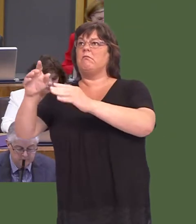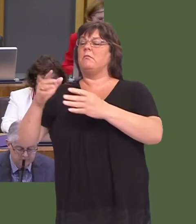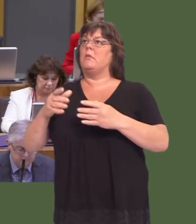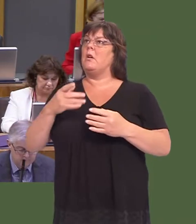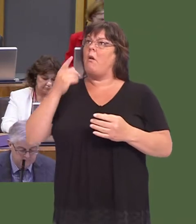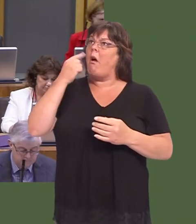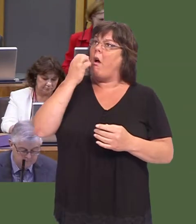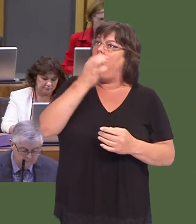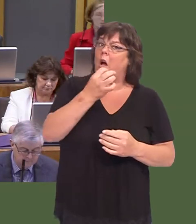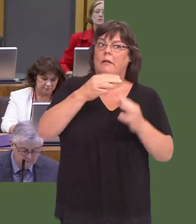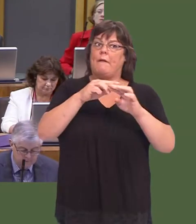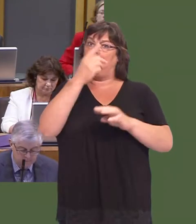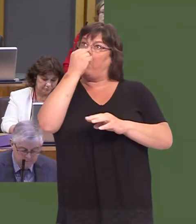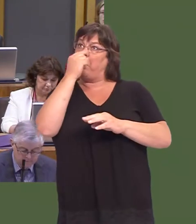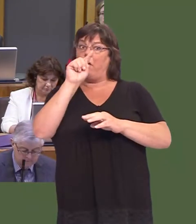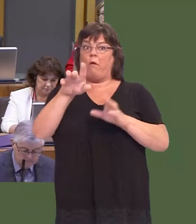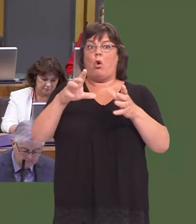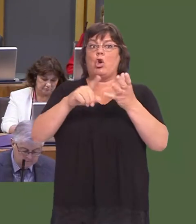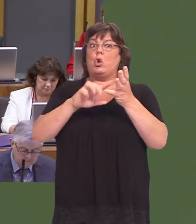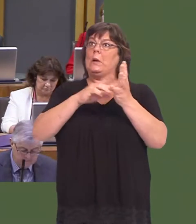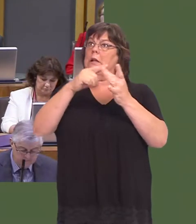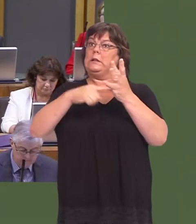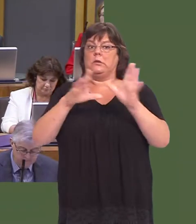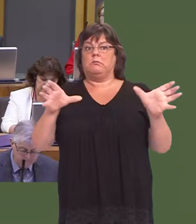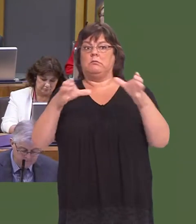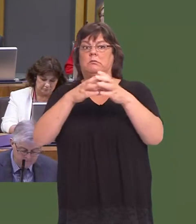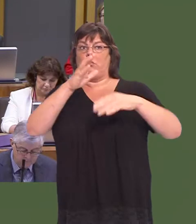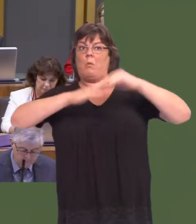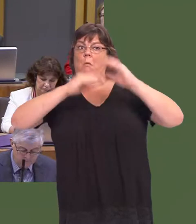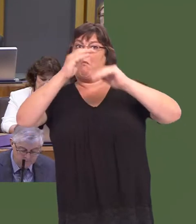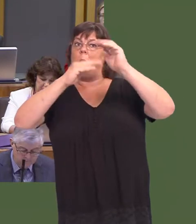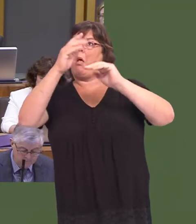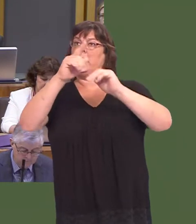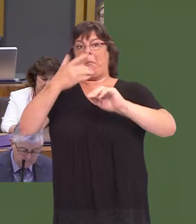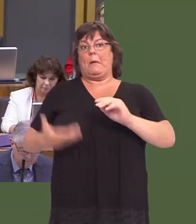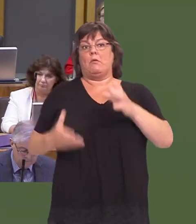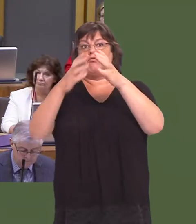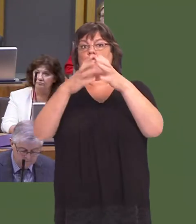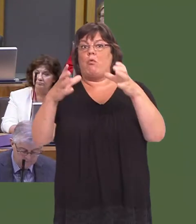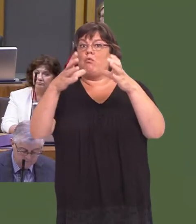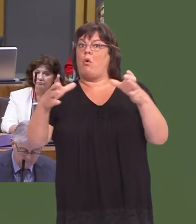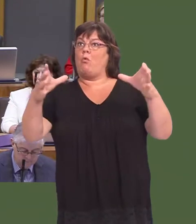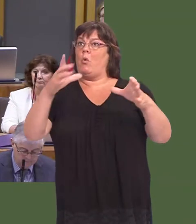in building these units, which can allow them to grow, and commit itself to that as it has done elsewhere in Wales?